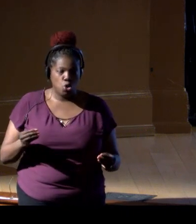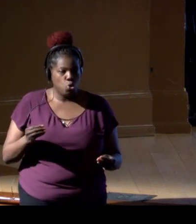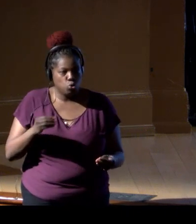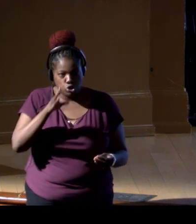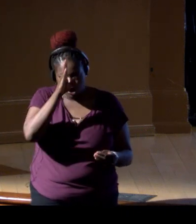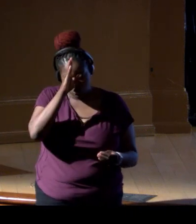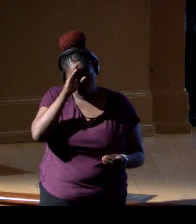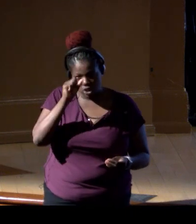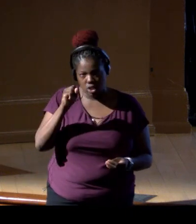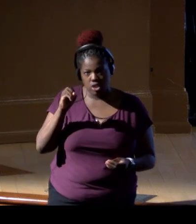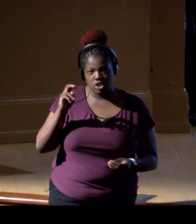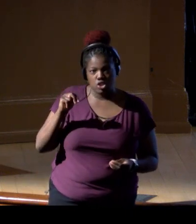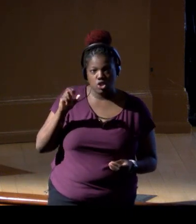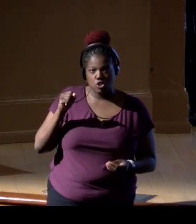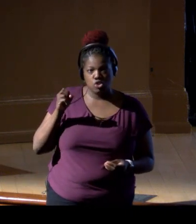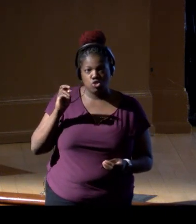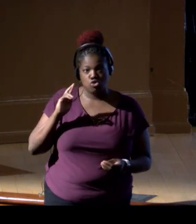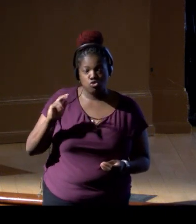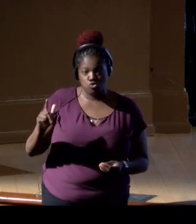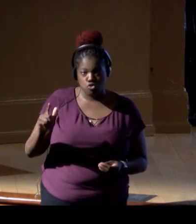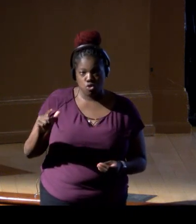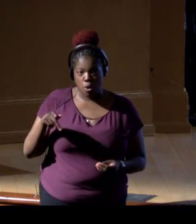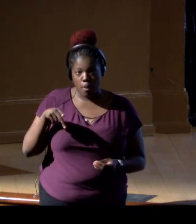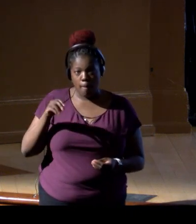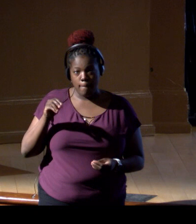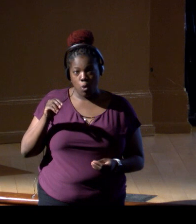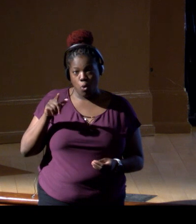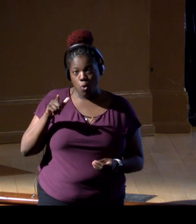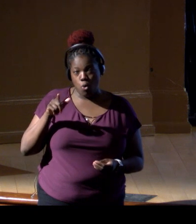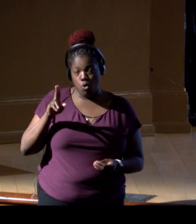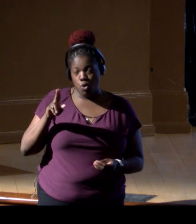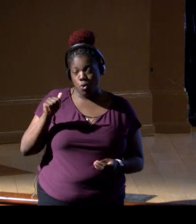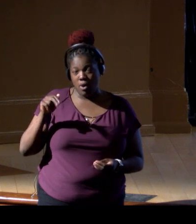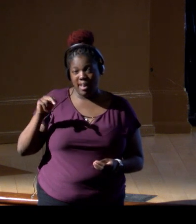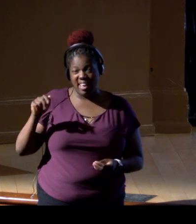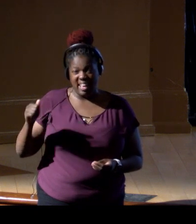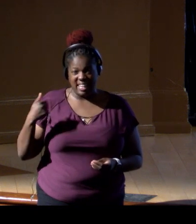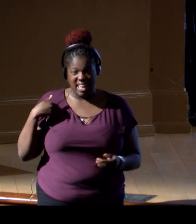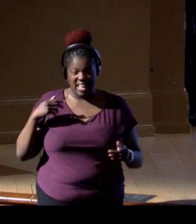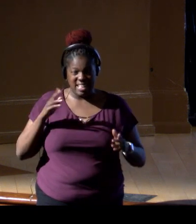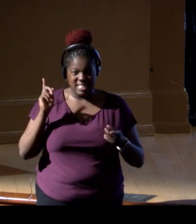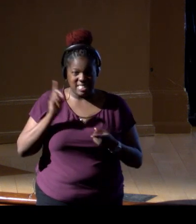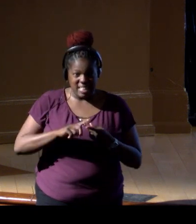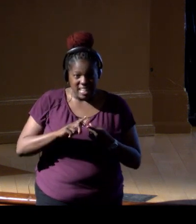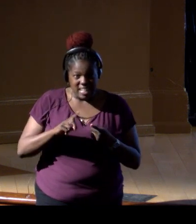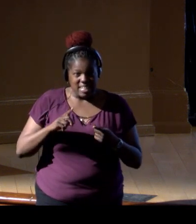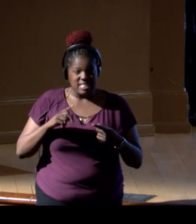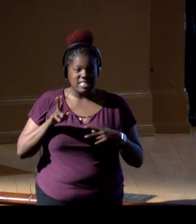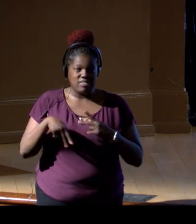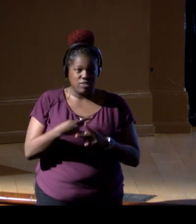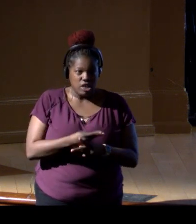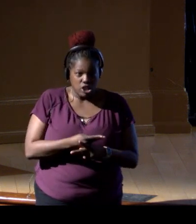So Pulo Anna, even though it has less species, it has a better ecological condition. It's better preserved than the other one.